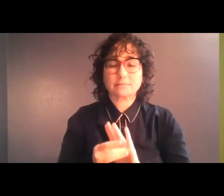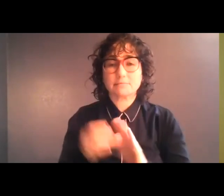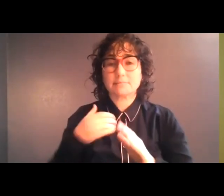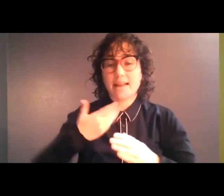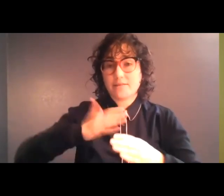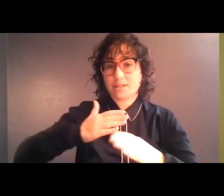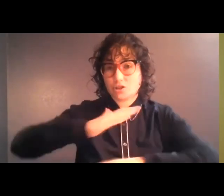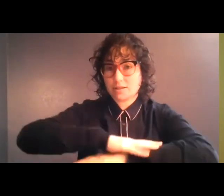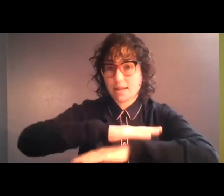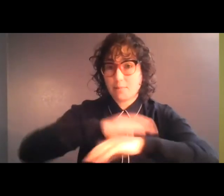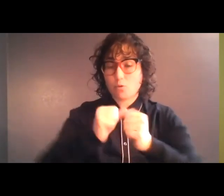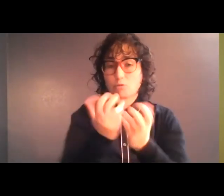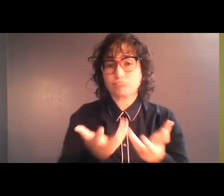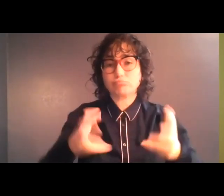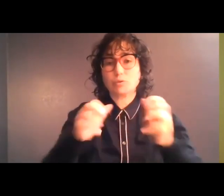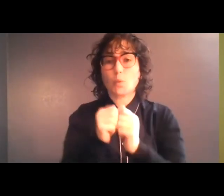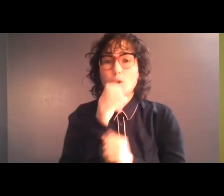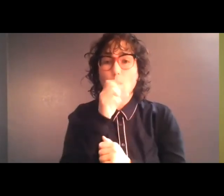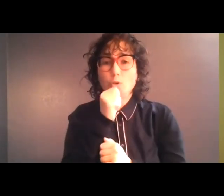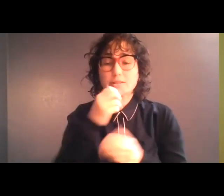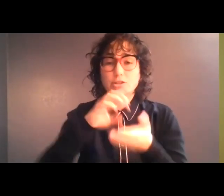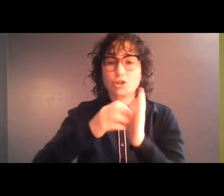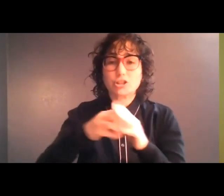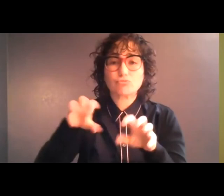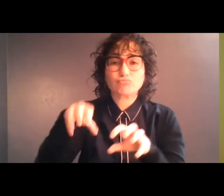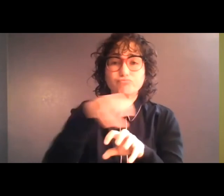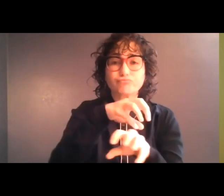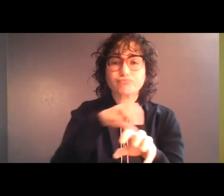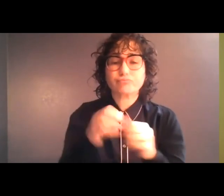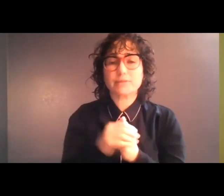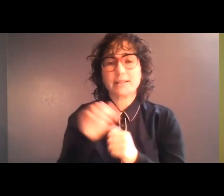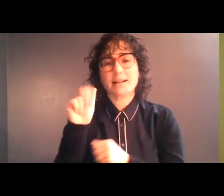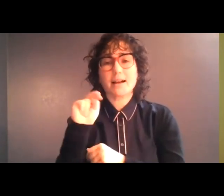with mandarin oranges and packets of cookies. Anya comes in, directing her wheelchair with